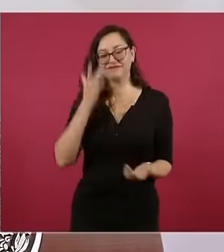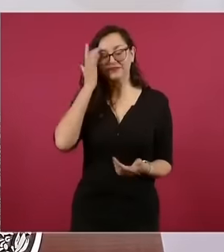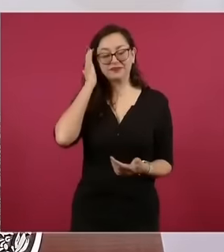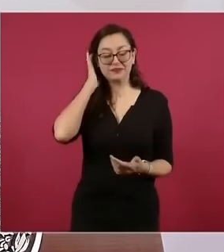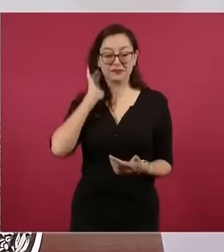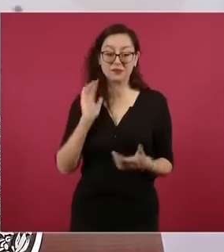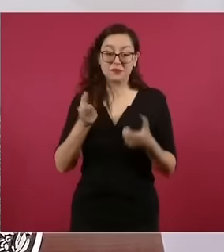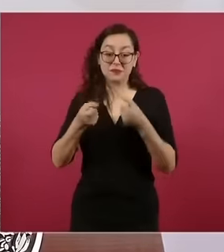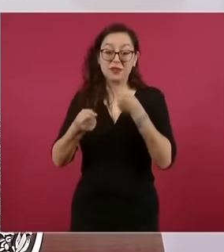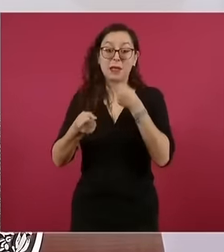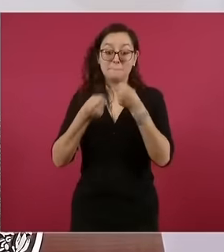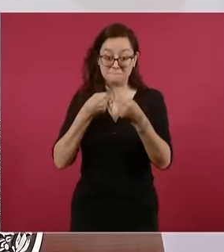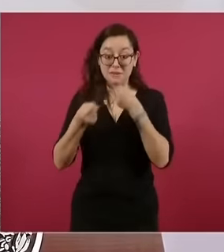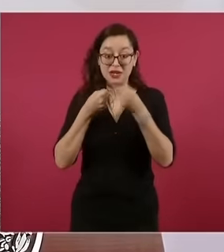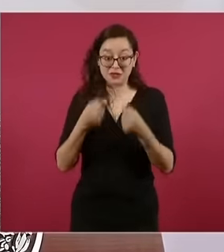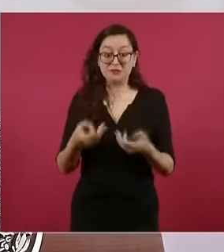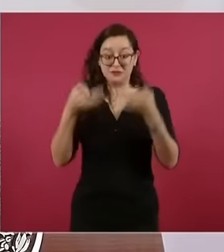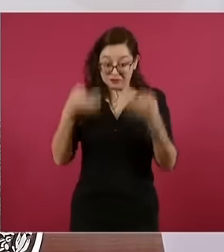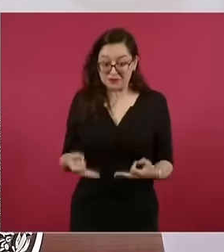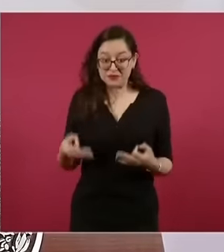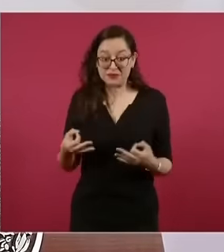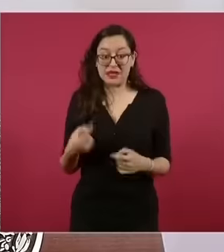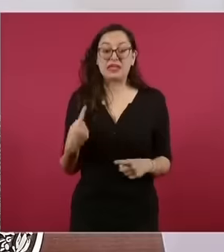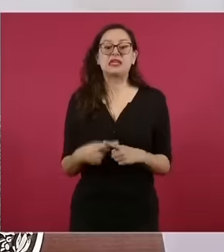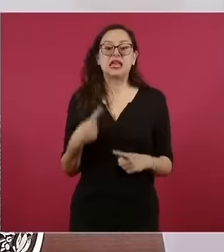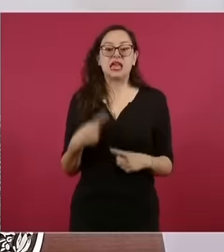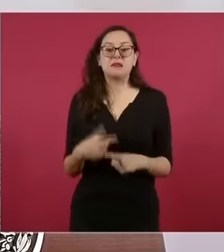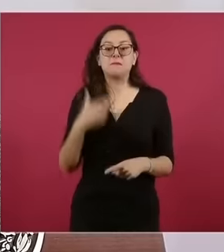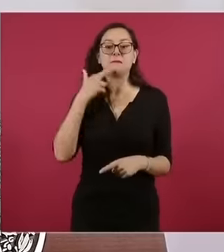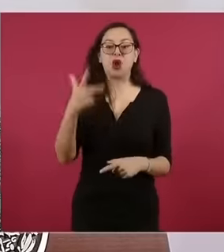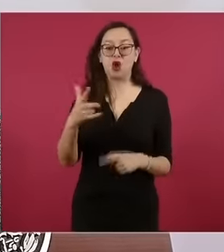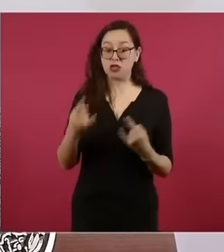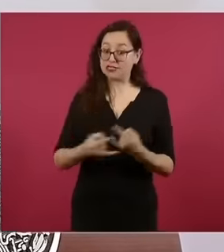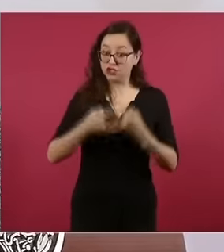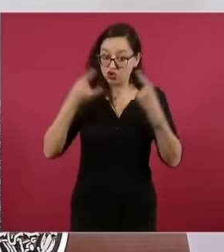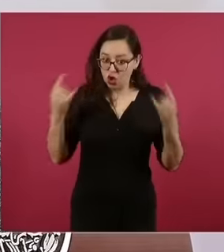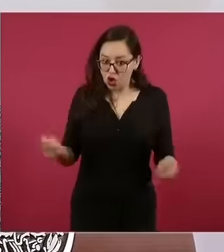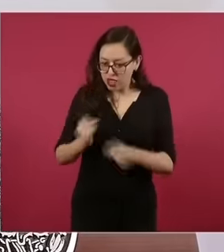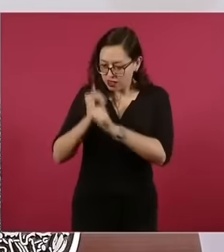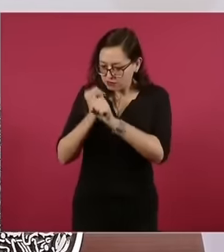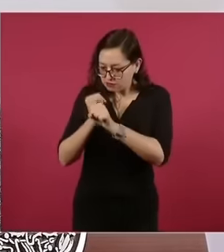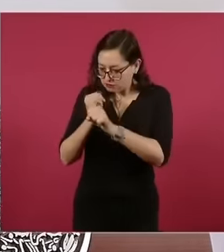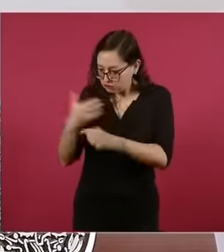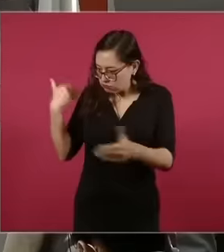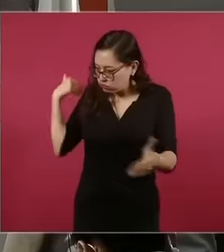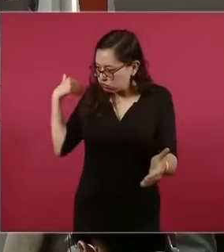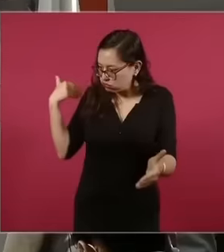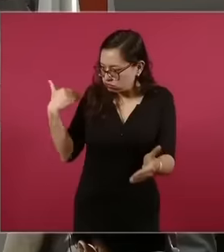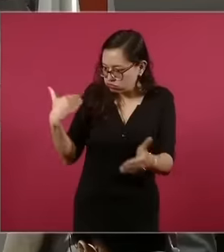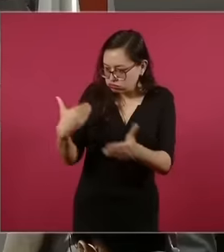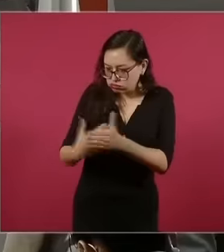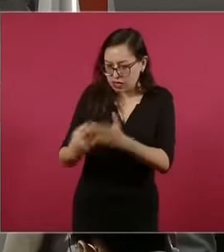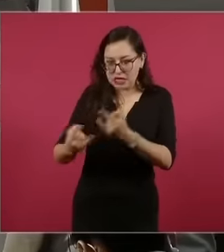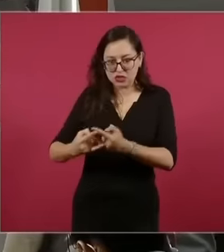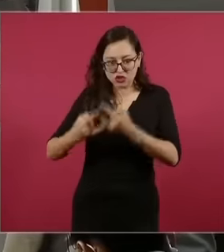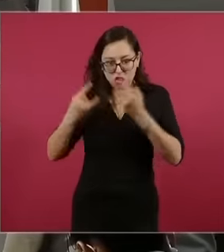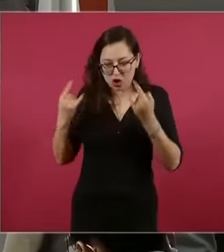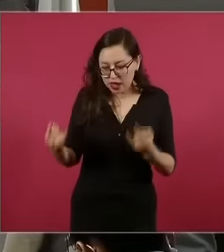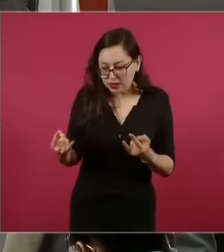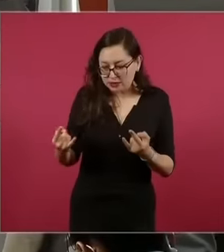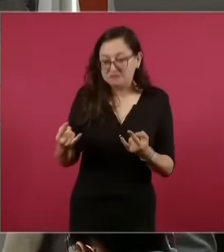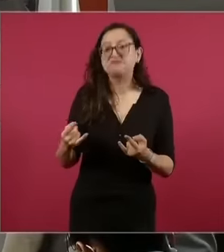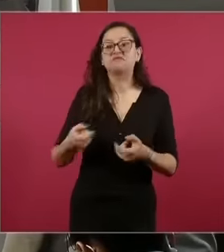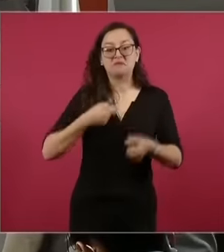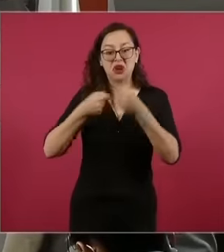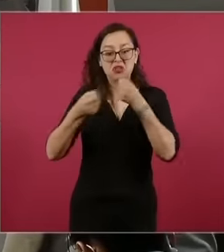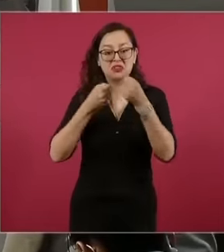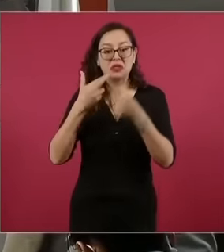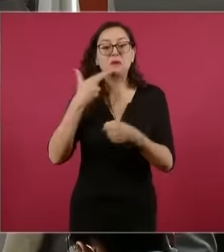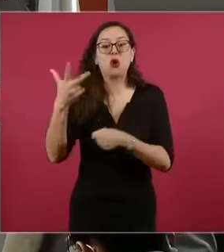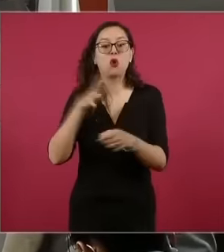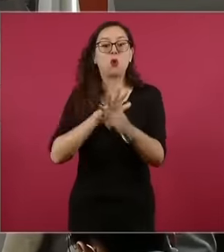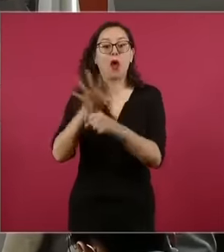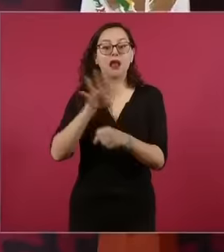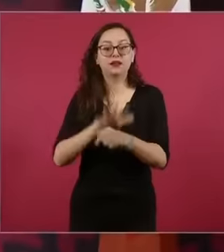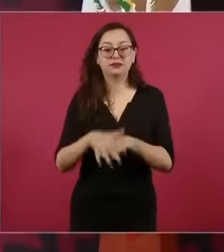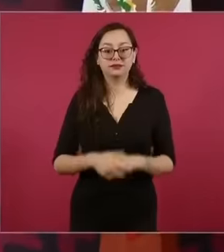Rebel journalism, it is journalism that does take sides that does define itself by